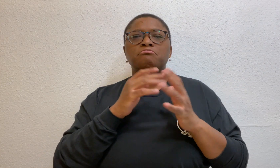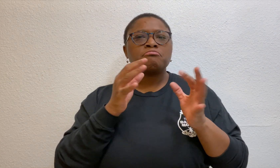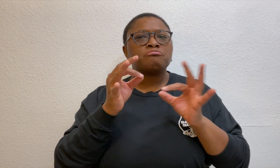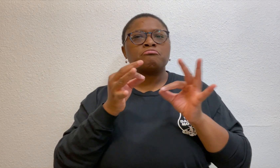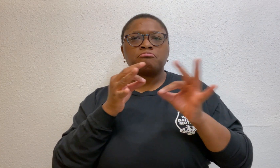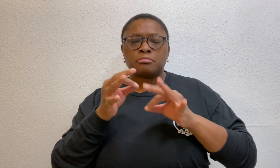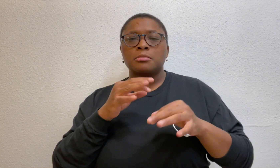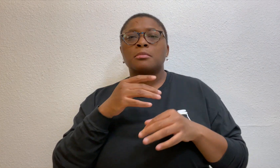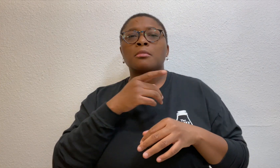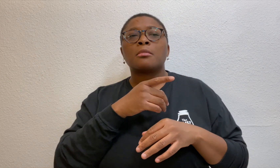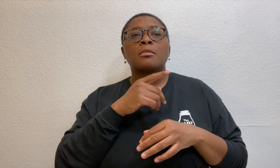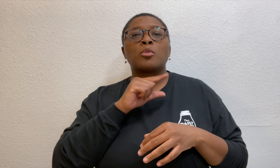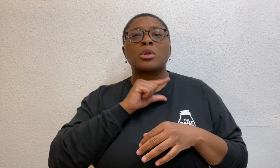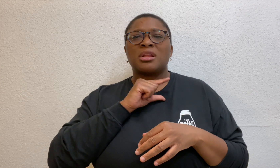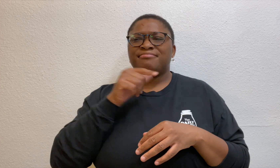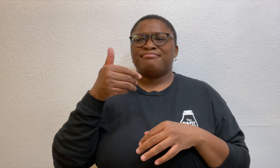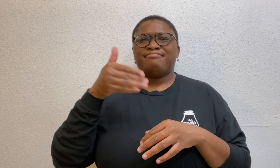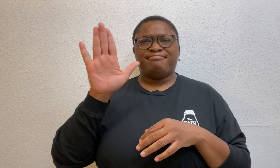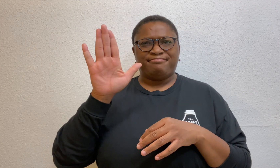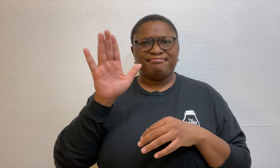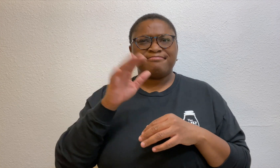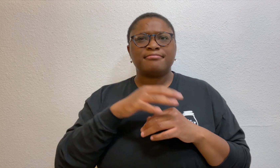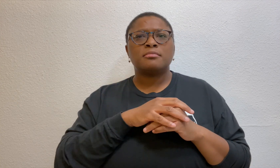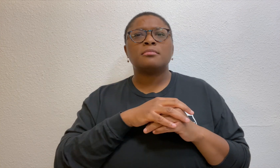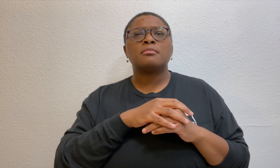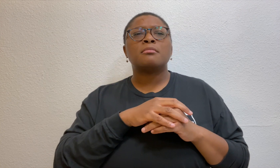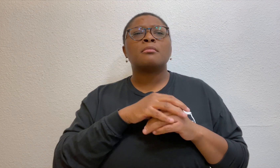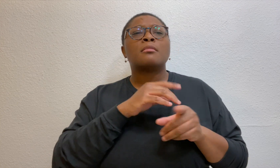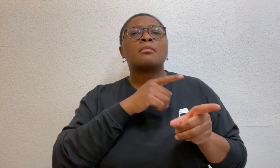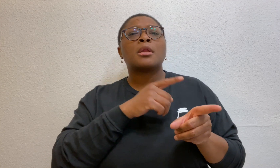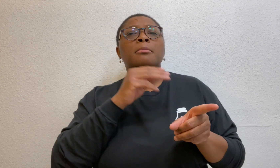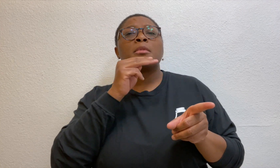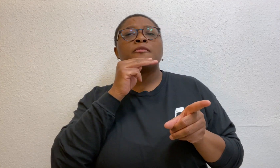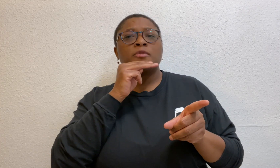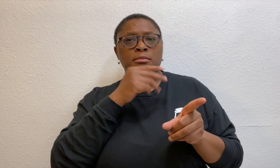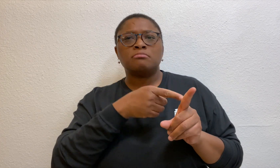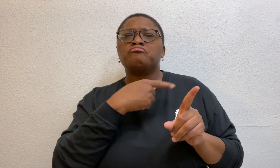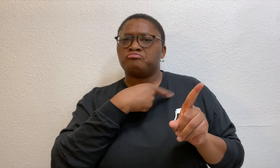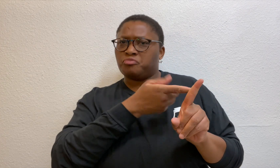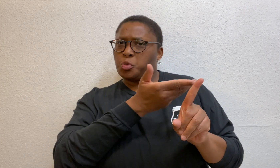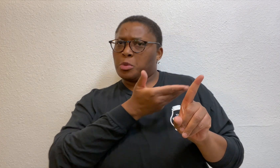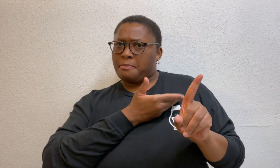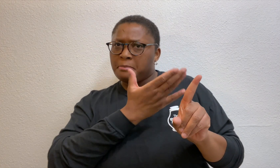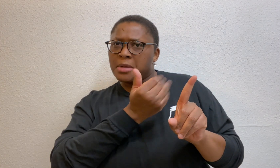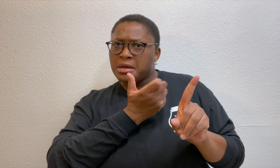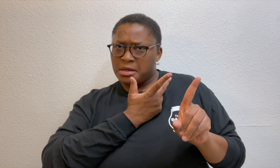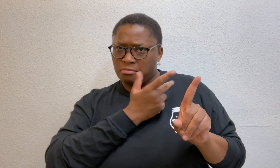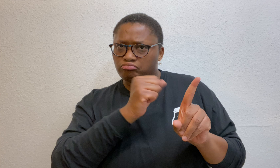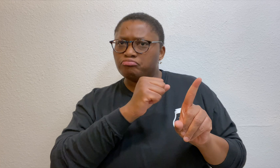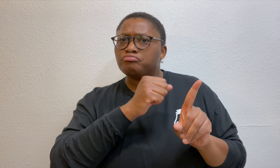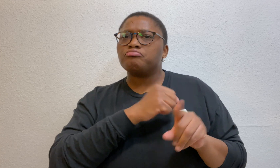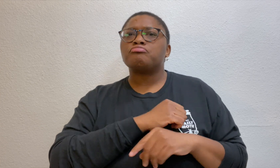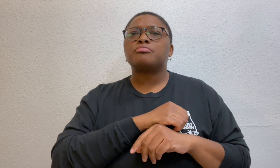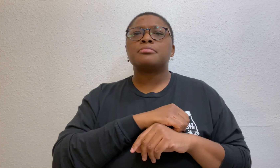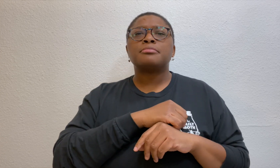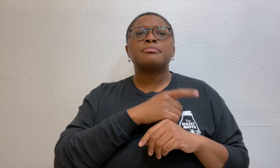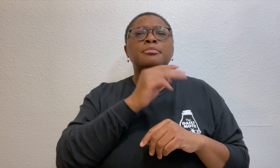He showed care for Mavrick but disdain for Grant. Lee said Mavrick was welcome back and that he was